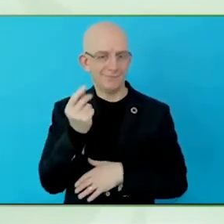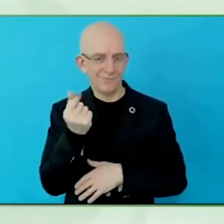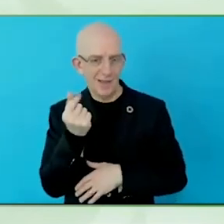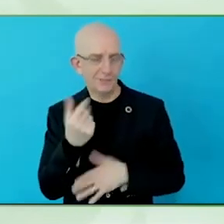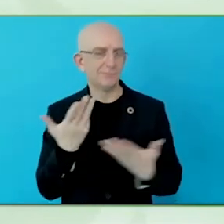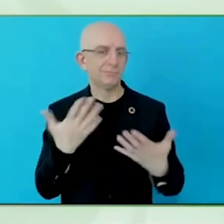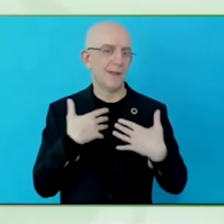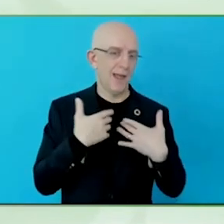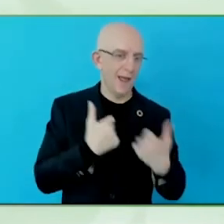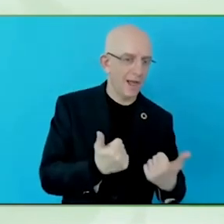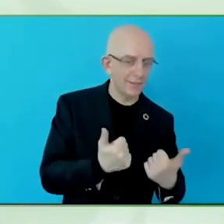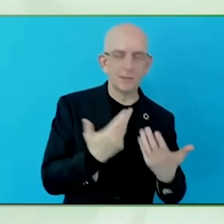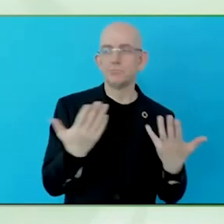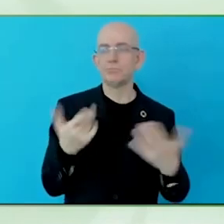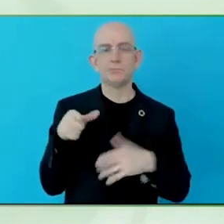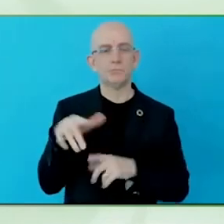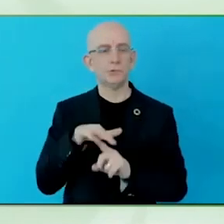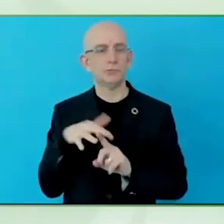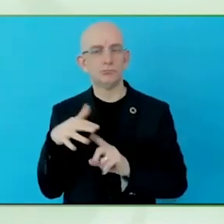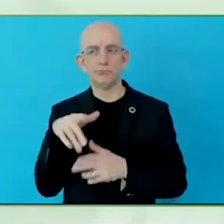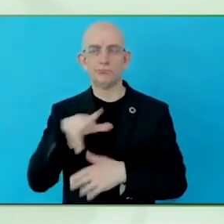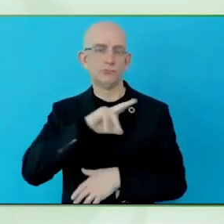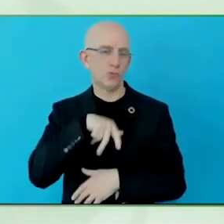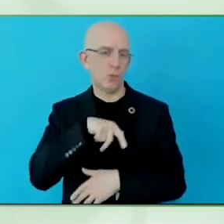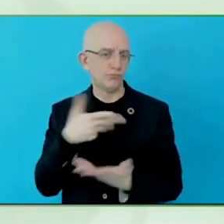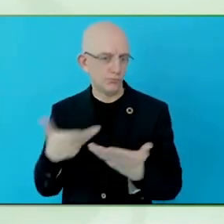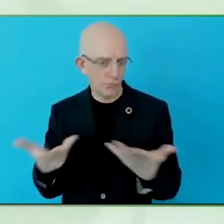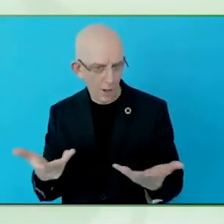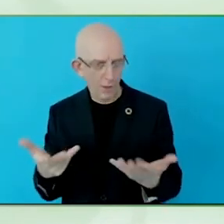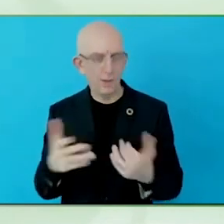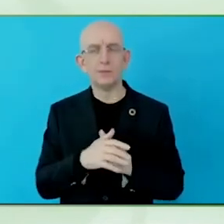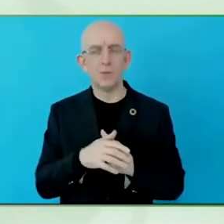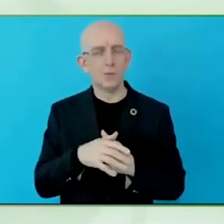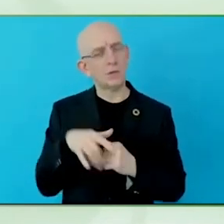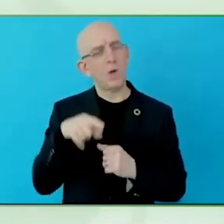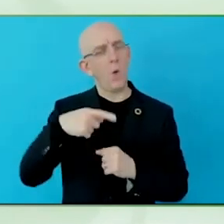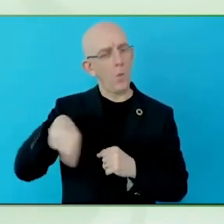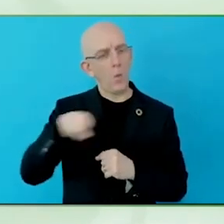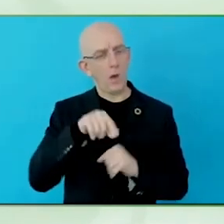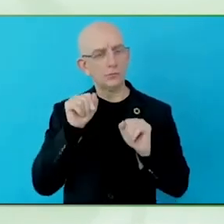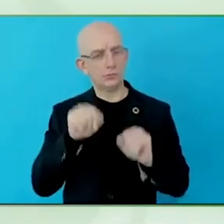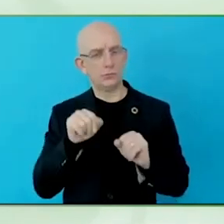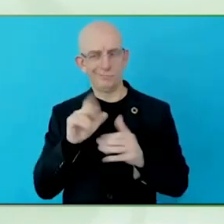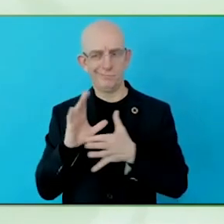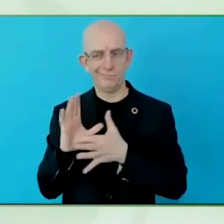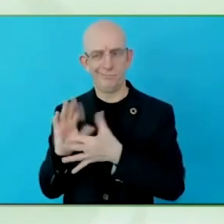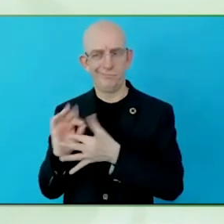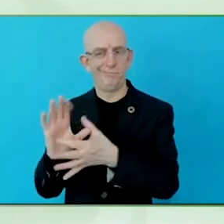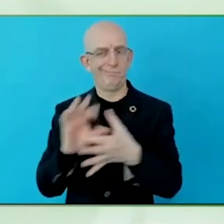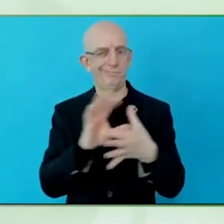context, would be to start to identify who are all those actors and how we can collaborate in making this actually happen.